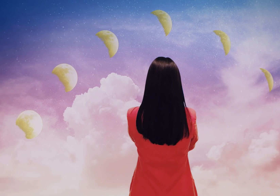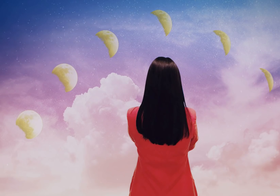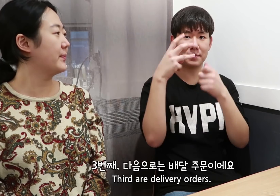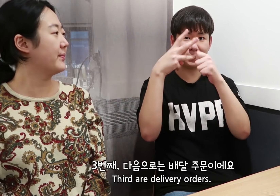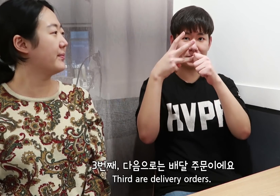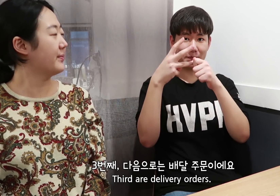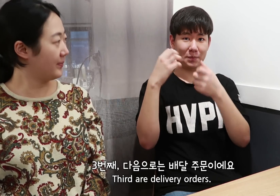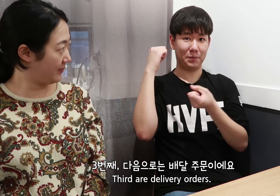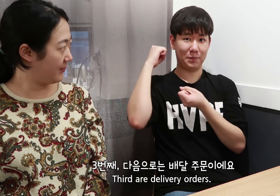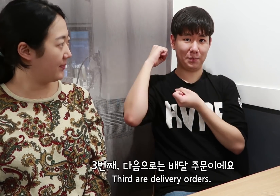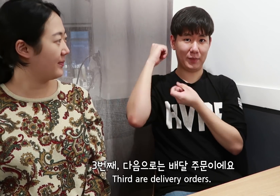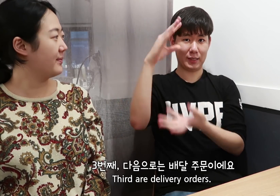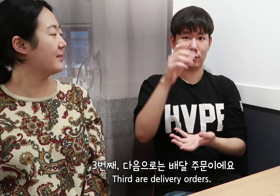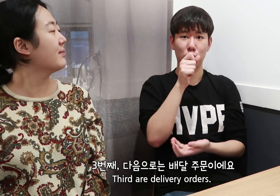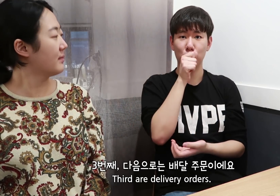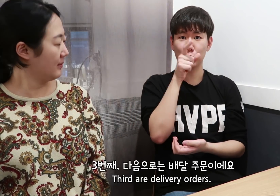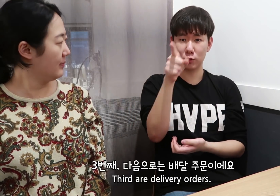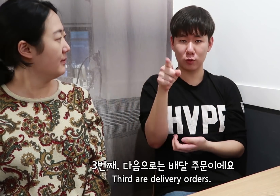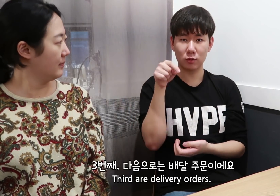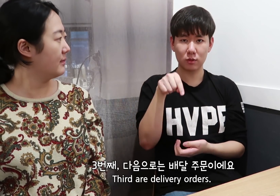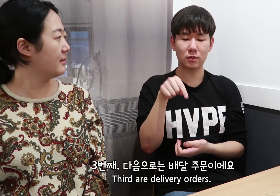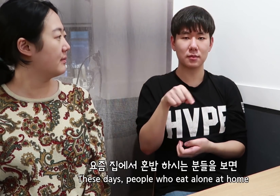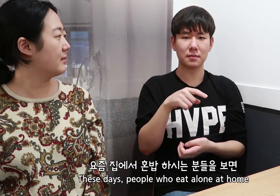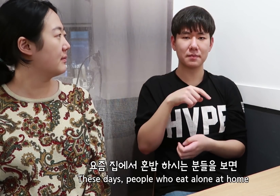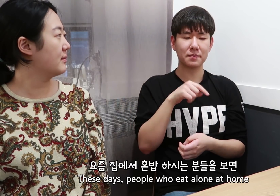Third are delivery orders.